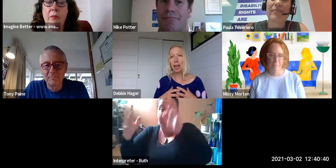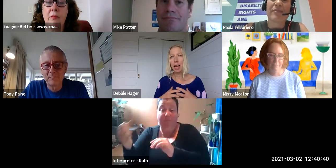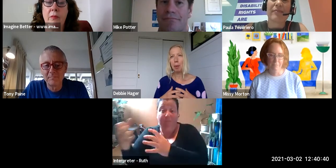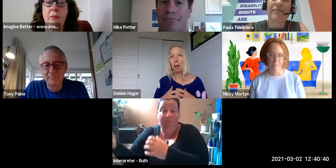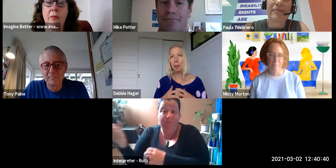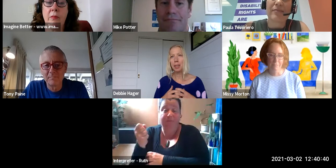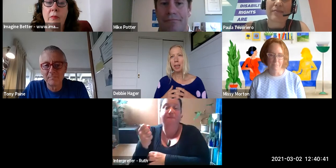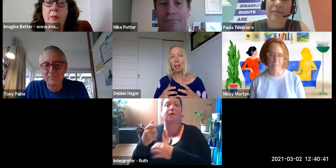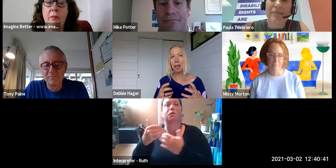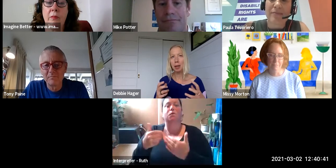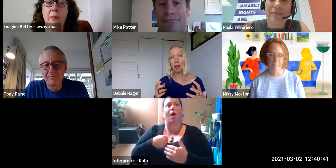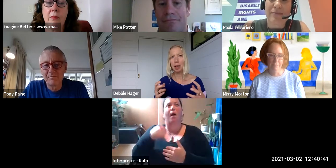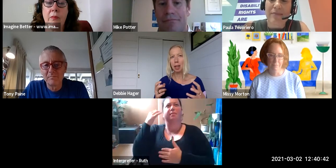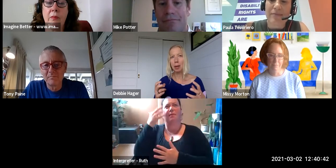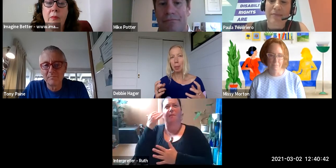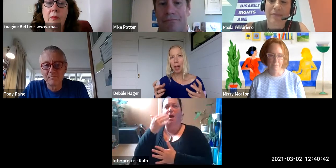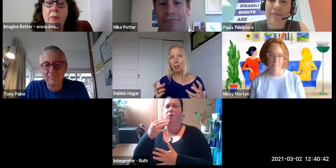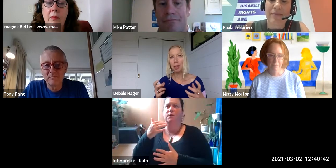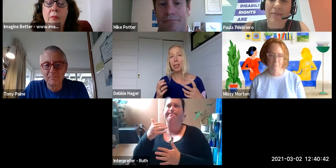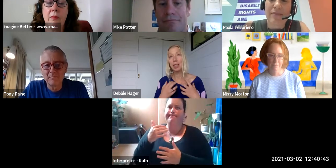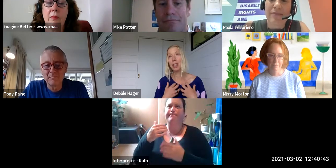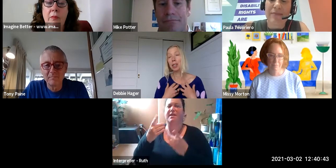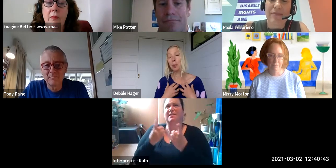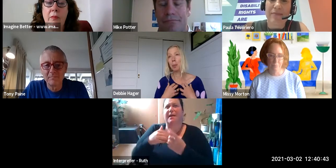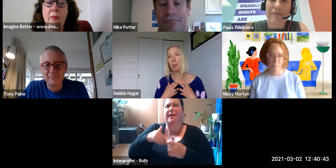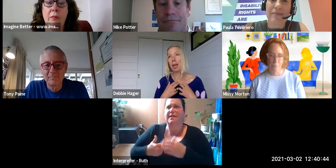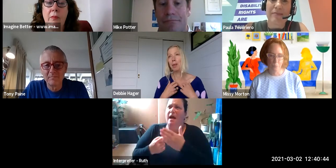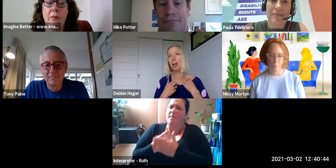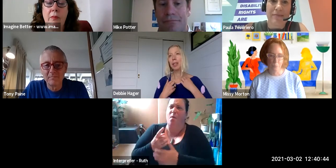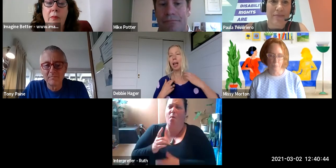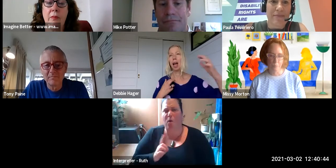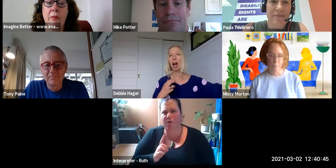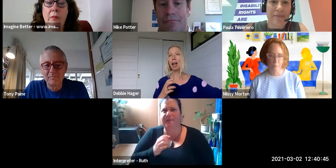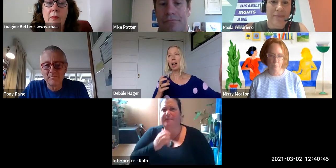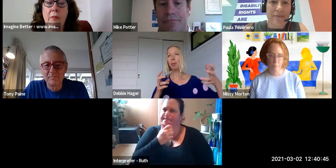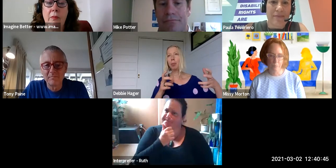So I guess in a way that's possibly a little different from some of those other movements